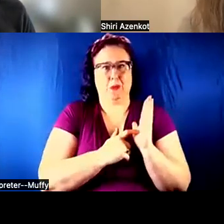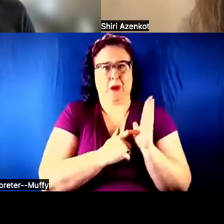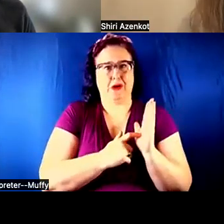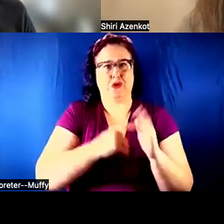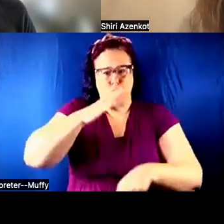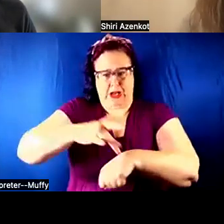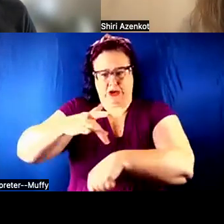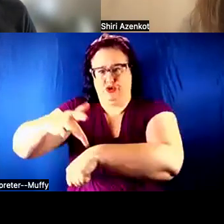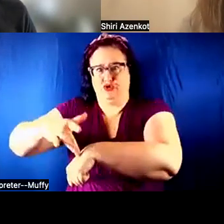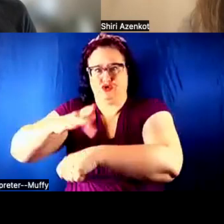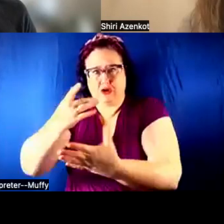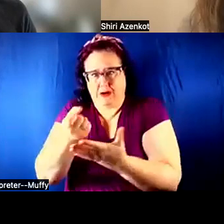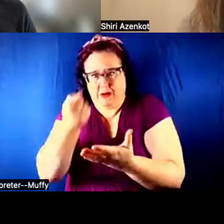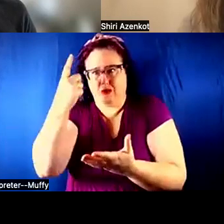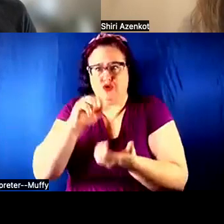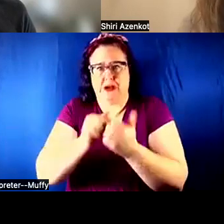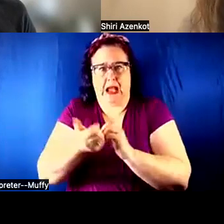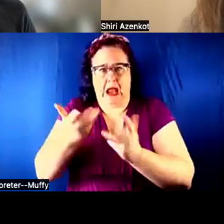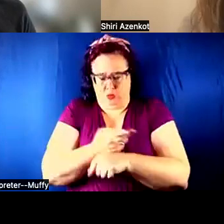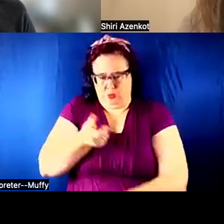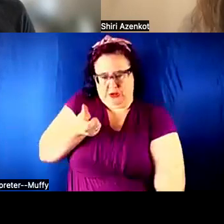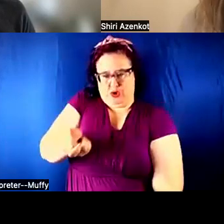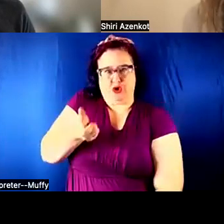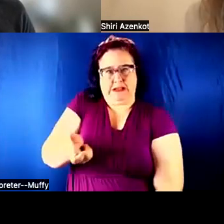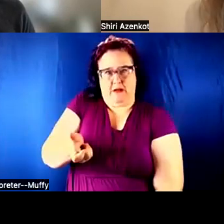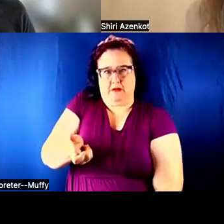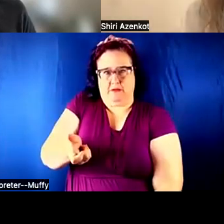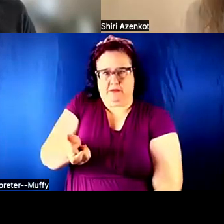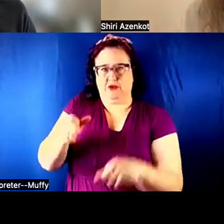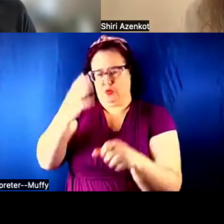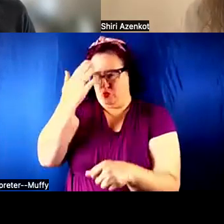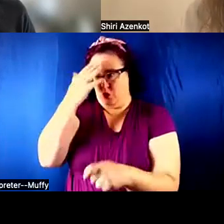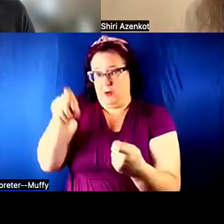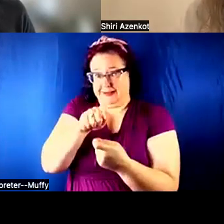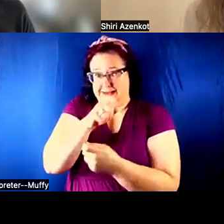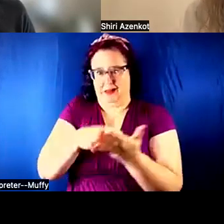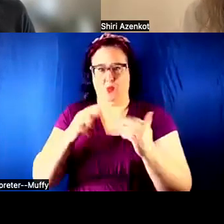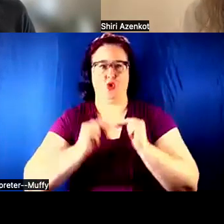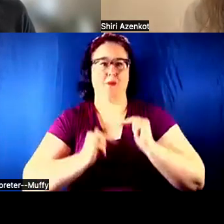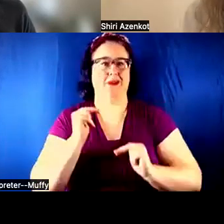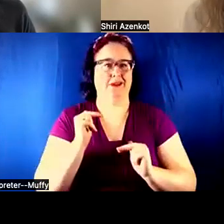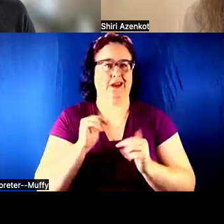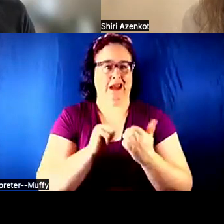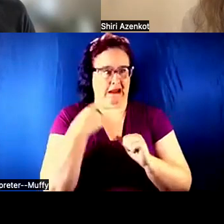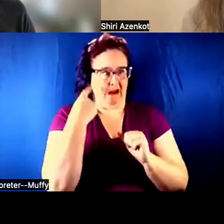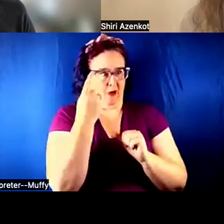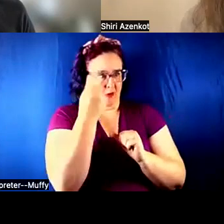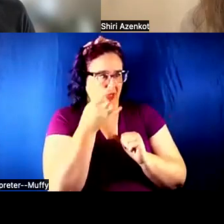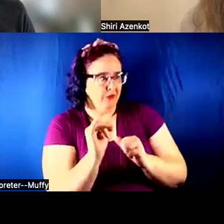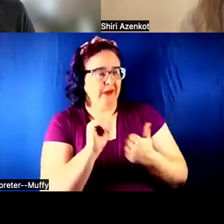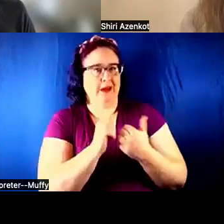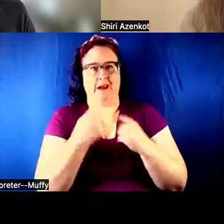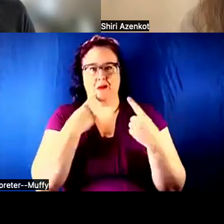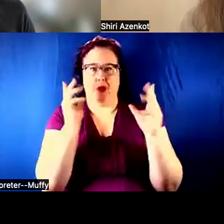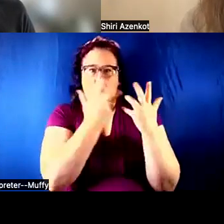ACTUALLY USE IT FOR YOURSELF SO YOU KNOW EXACTLY WHAT YOU ARE BUILDING, AND WHAT IT LOOKS LIKE.